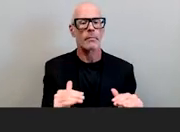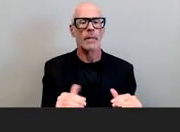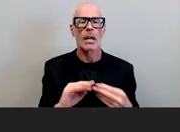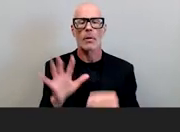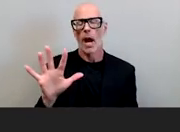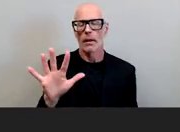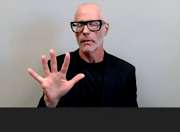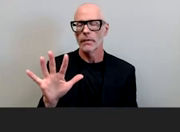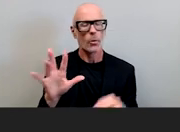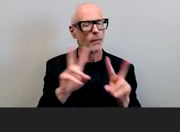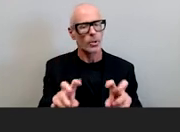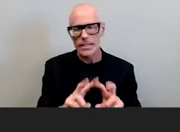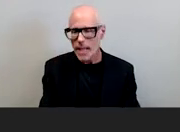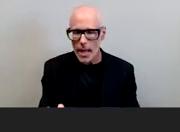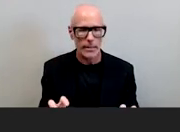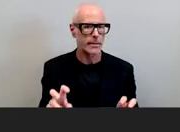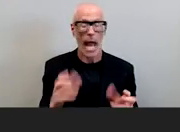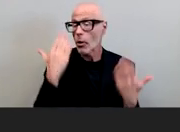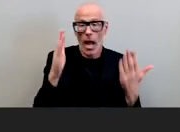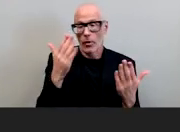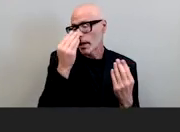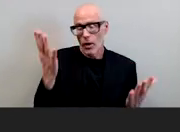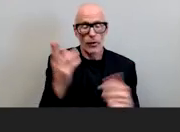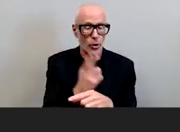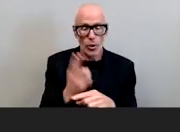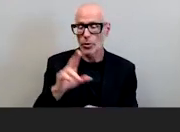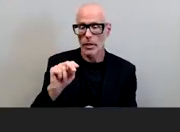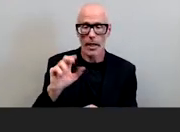i don't care if you use the national assessment of collegiate campus climates to do it or not